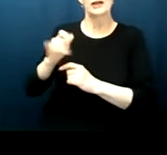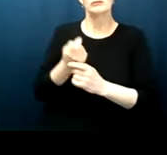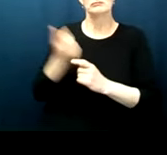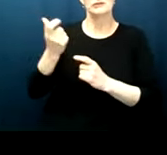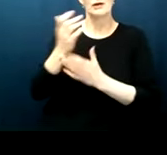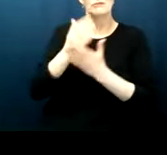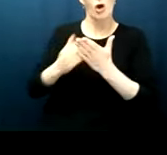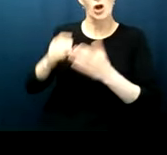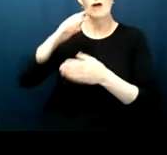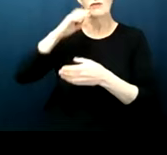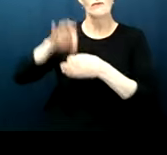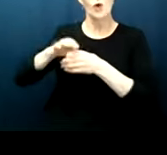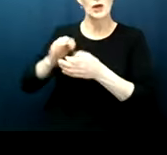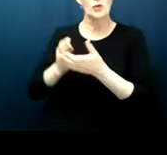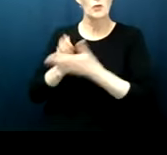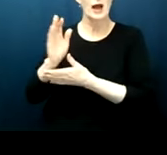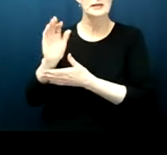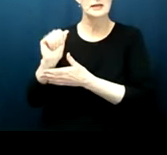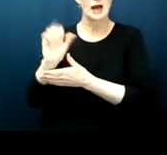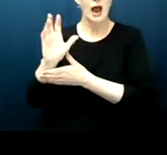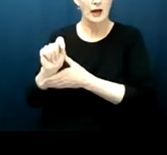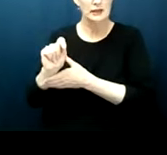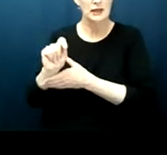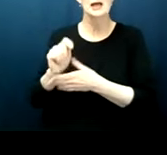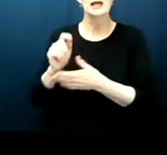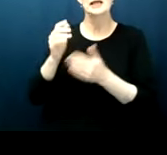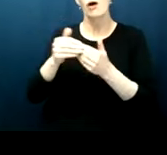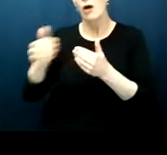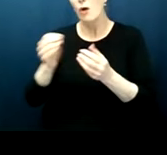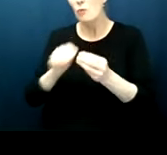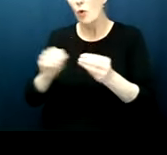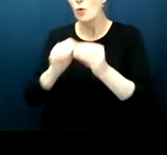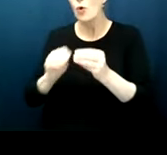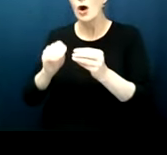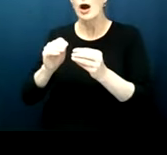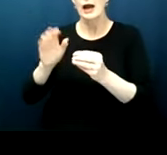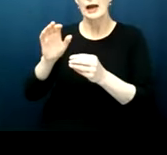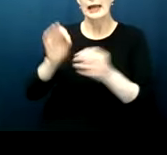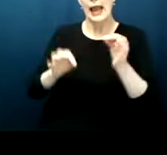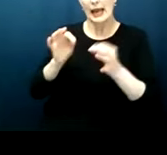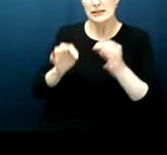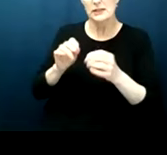as we're likely to see more and more voting rights cases and likely in the future vote counting cases